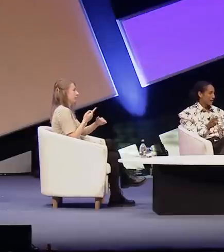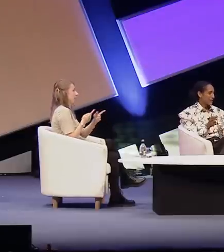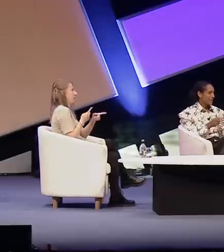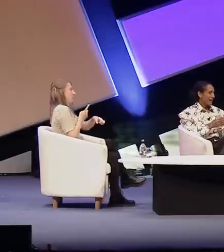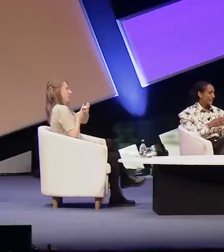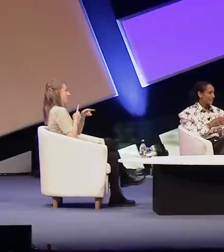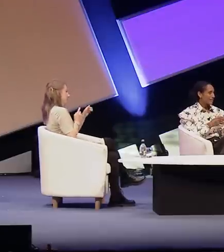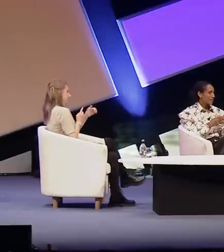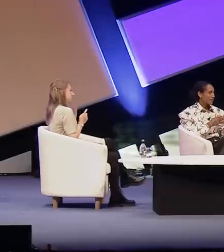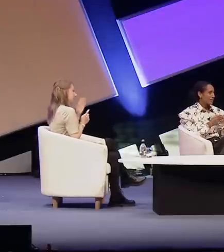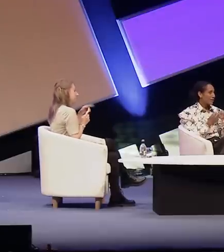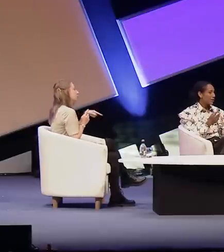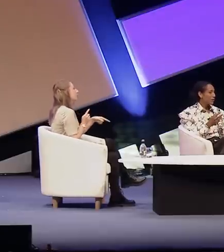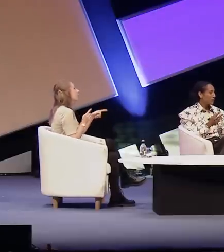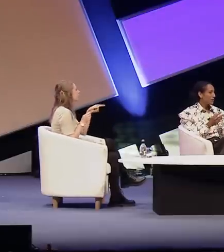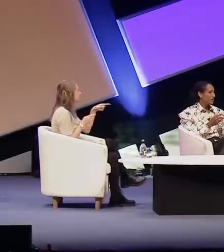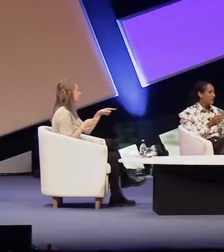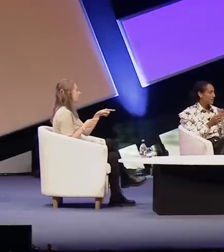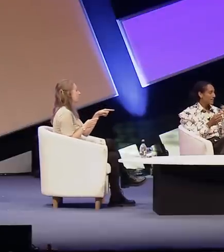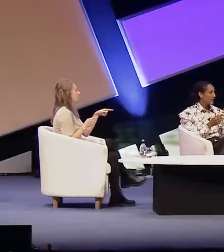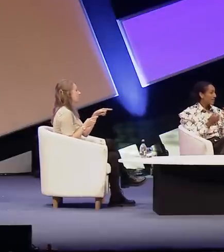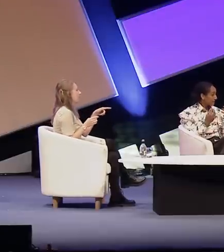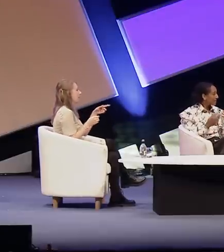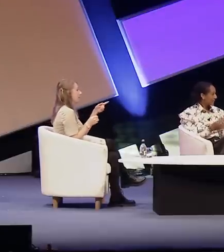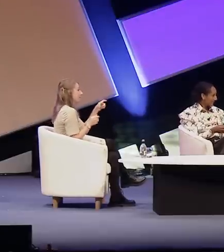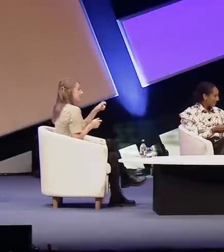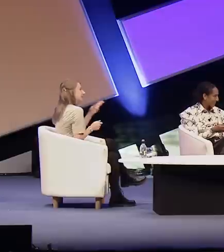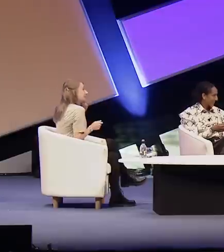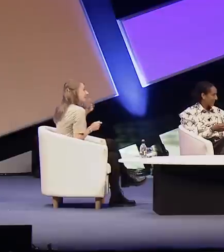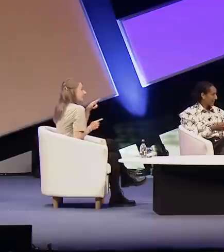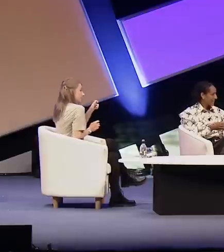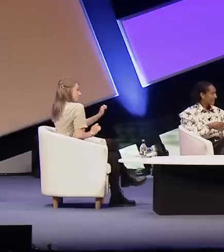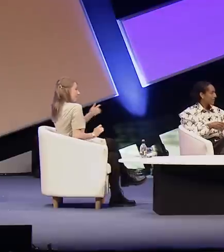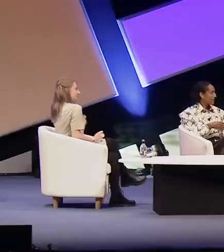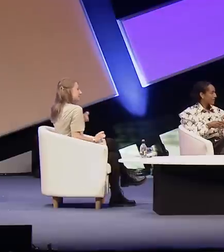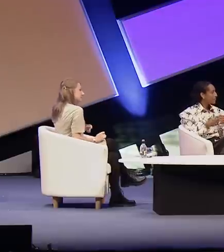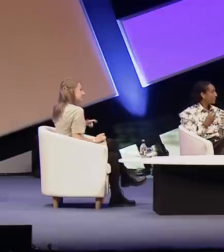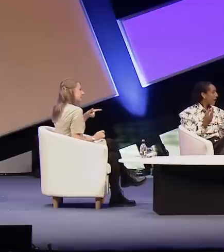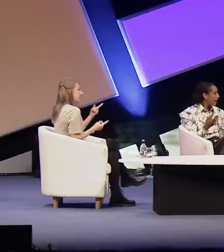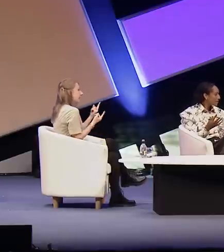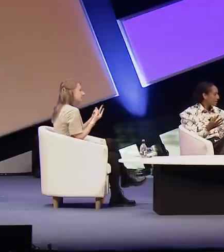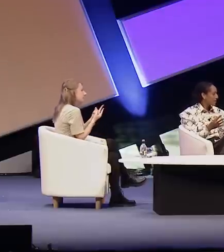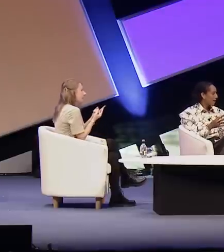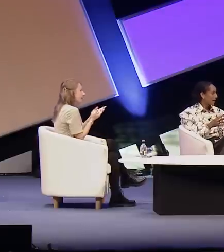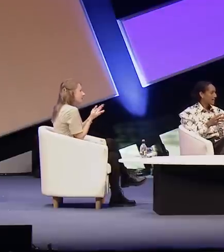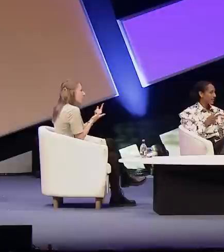was that for you being deaf is an identity it's something that is part of who you are it's a